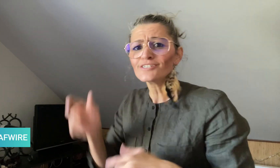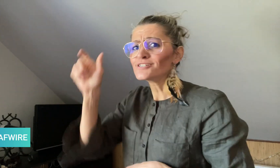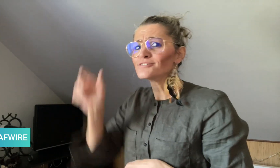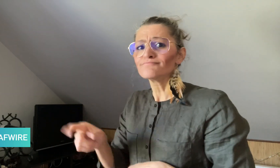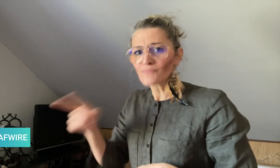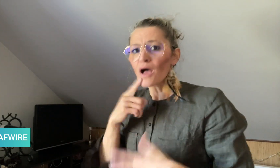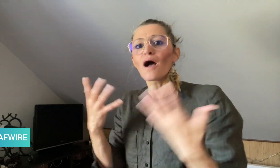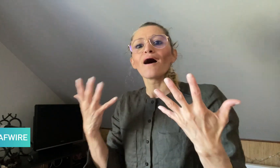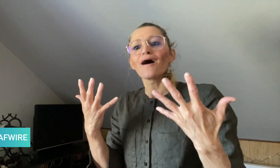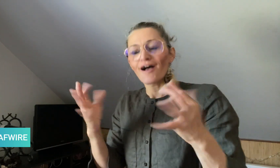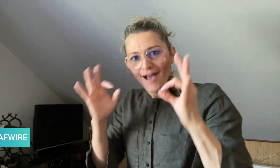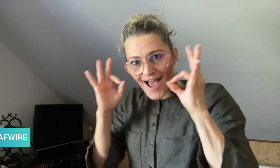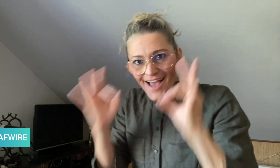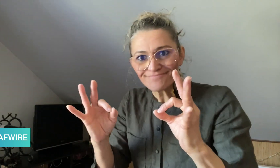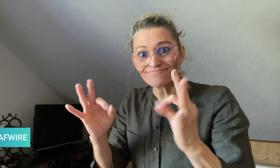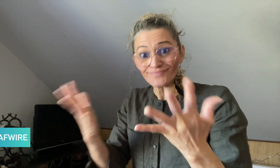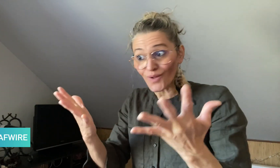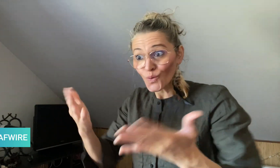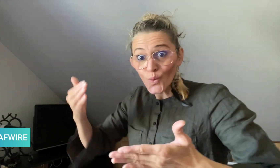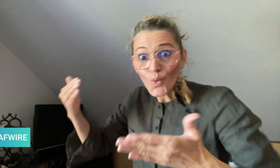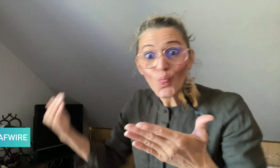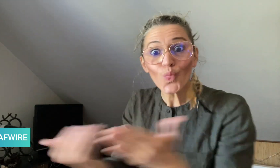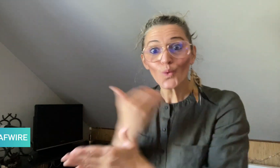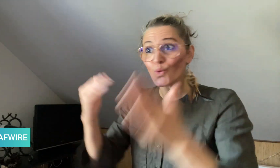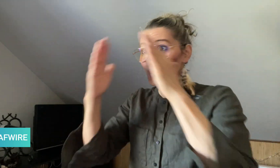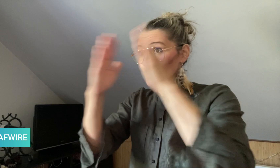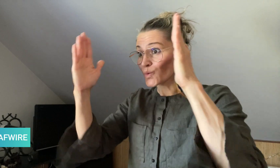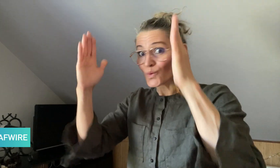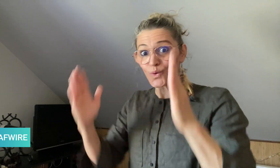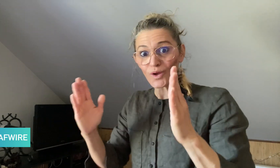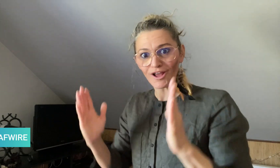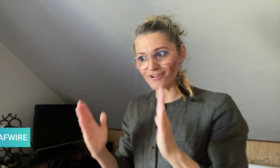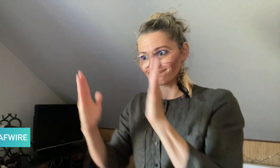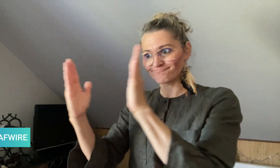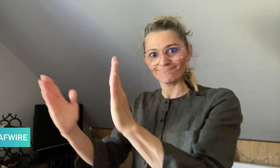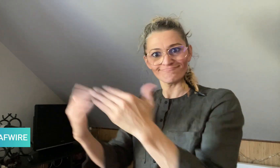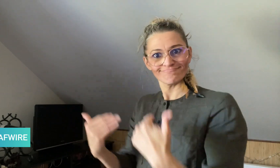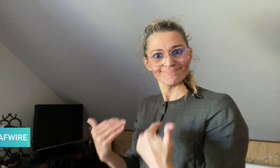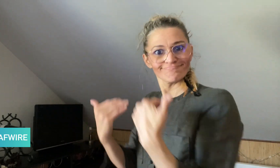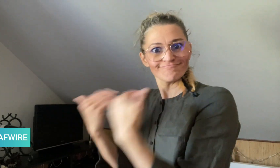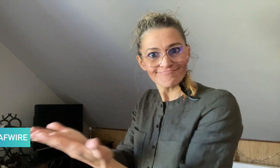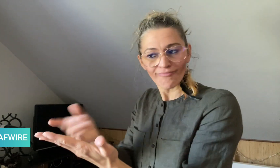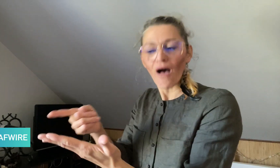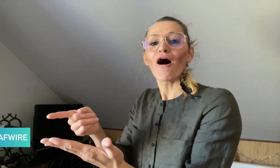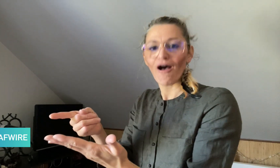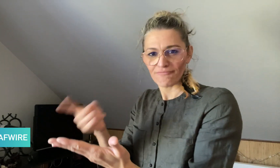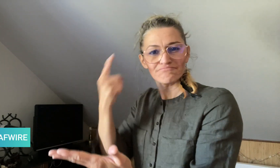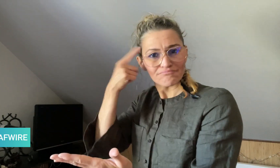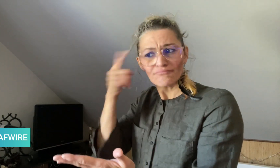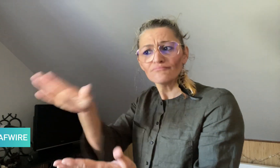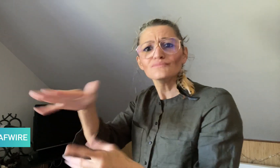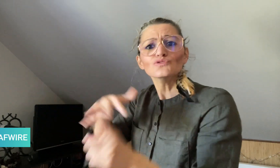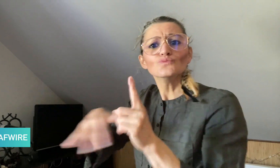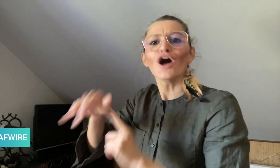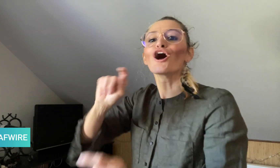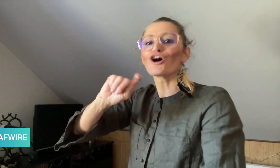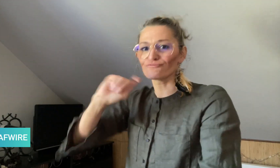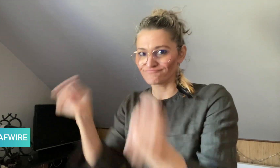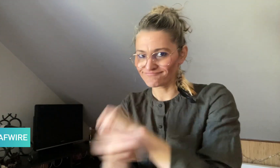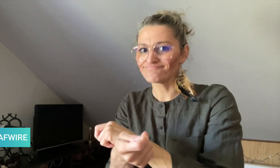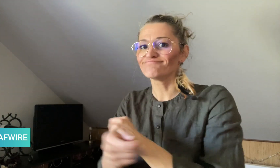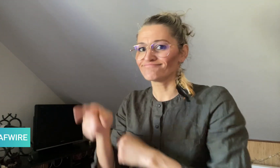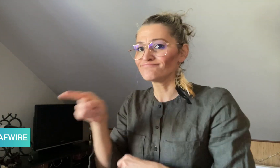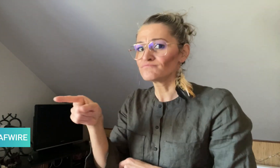a new facility could help change that. She also said it’s